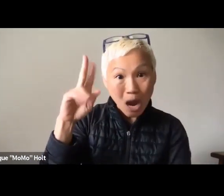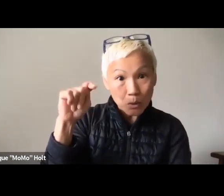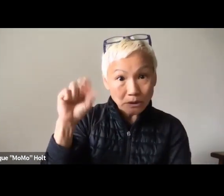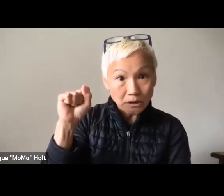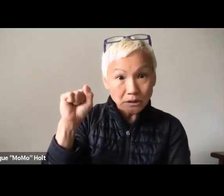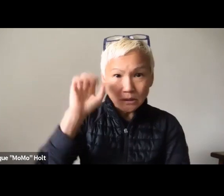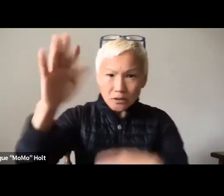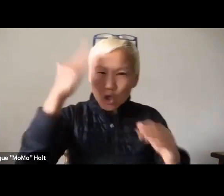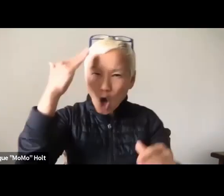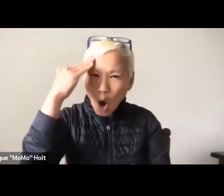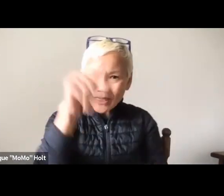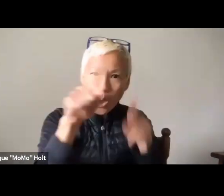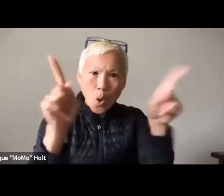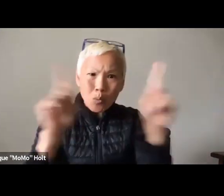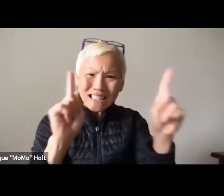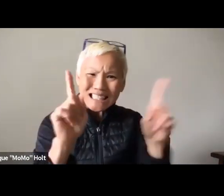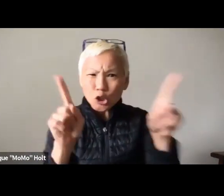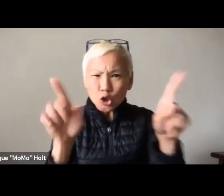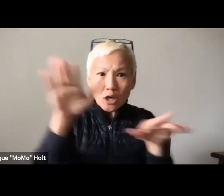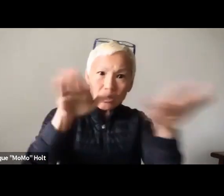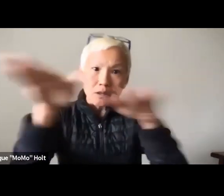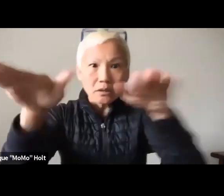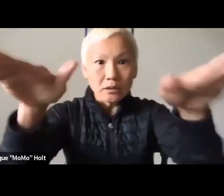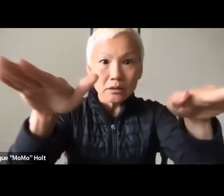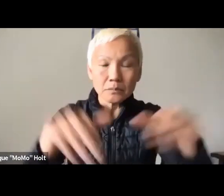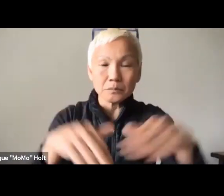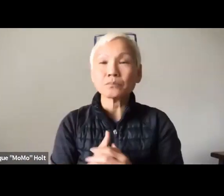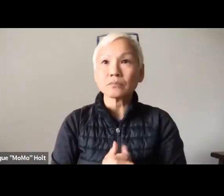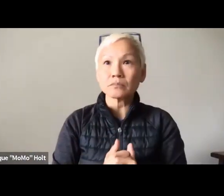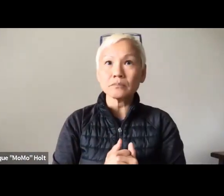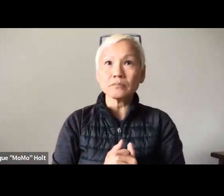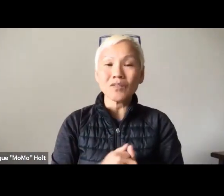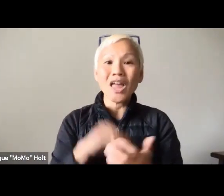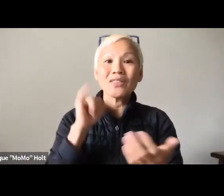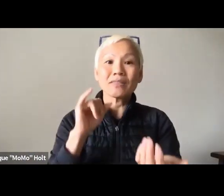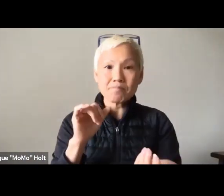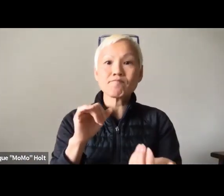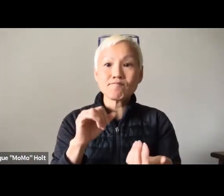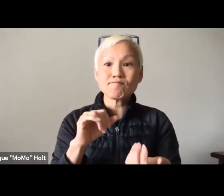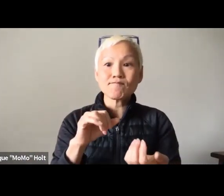which means we need a team of scouts, of people who are, who know where to go